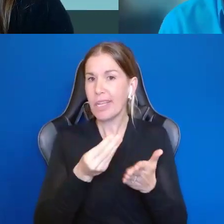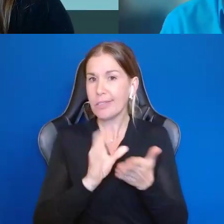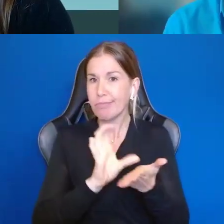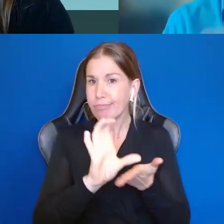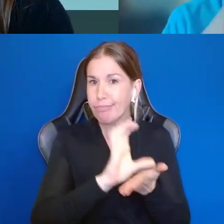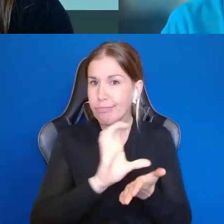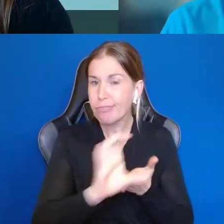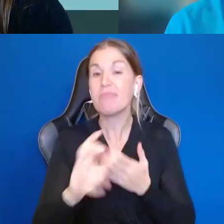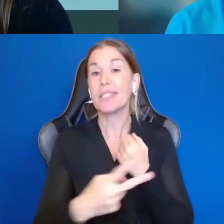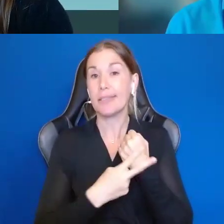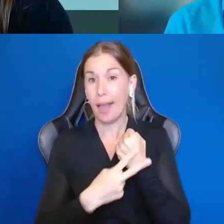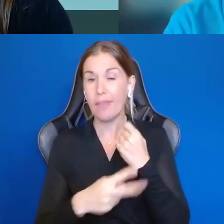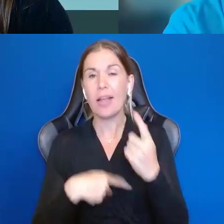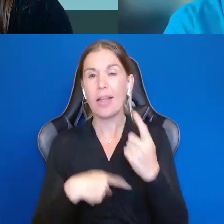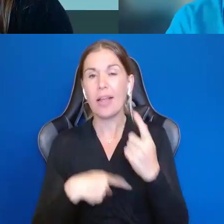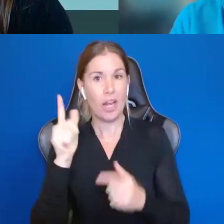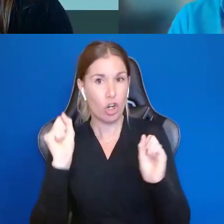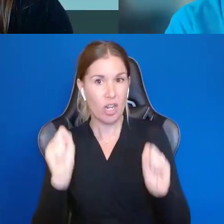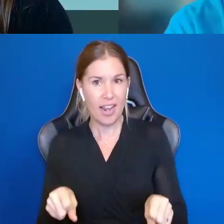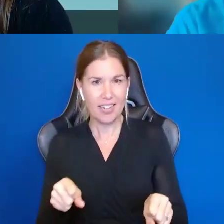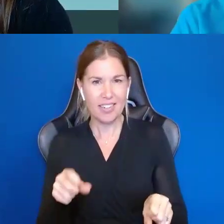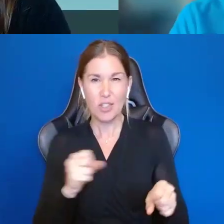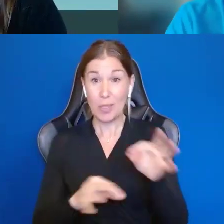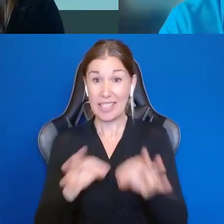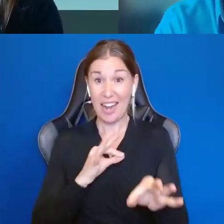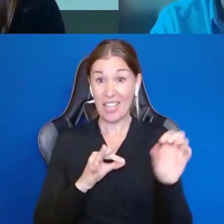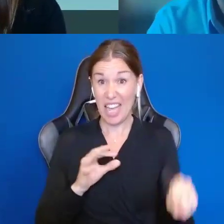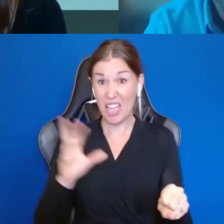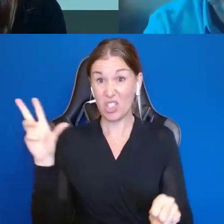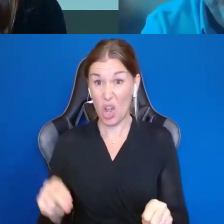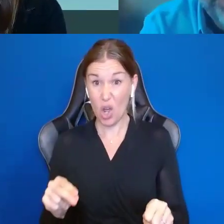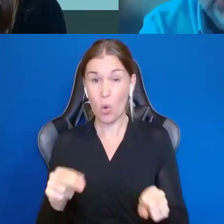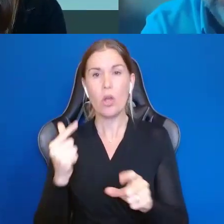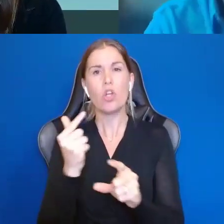So, just like that, instead of a yes or no question, and guardianship is largely a yes or no question,